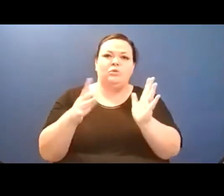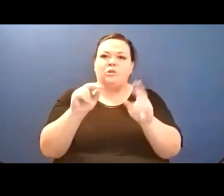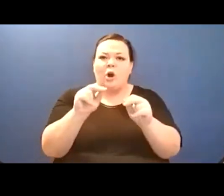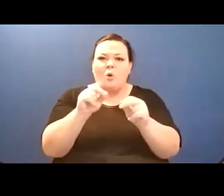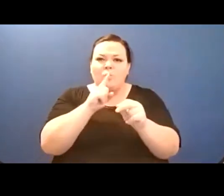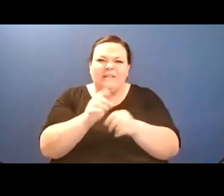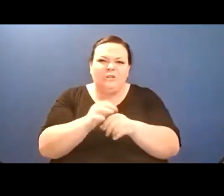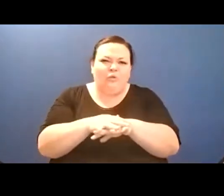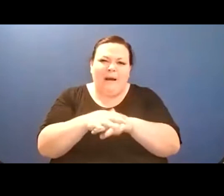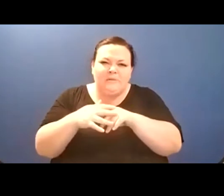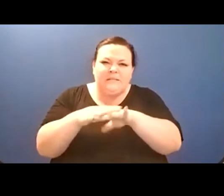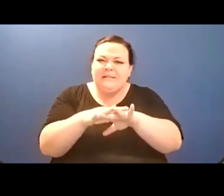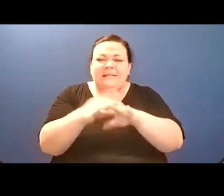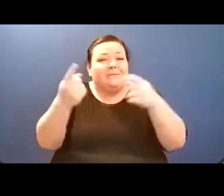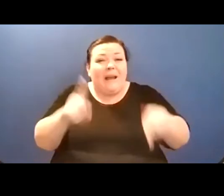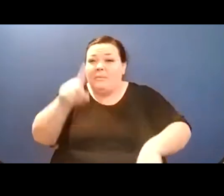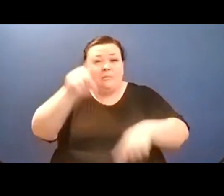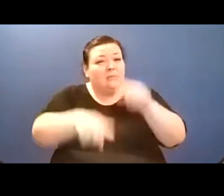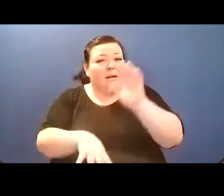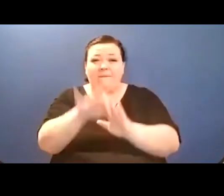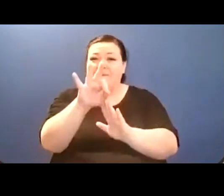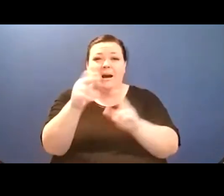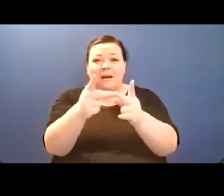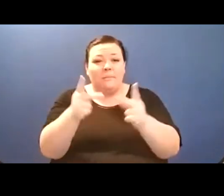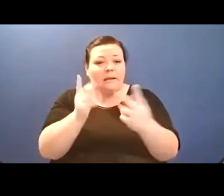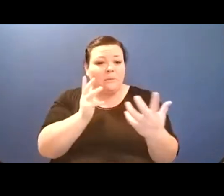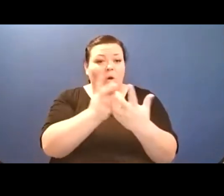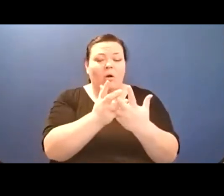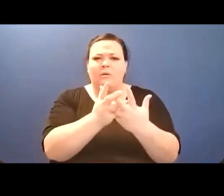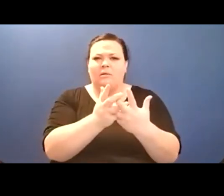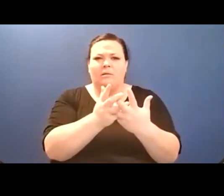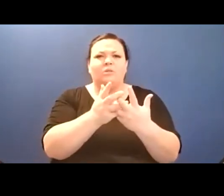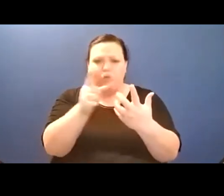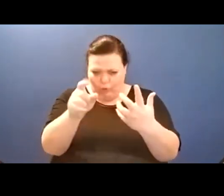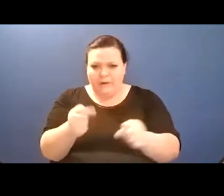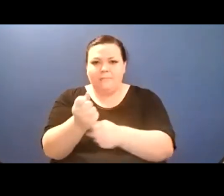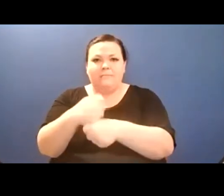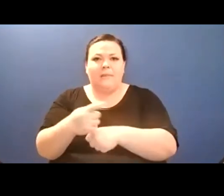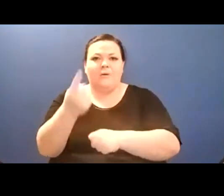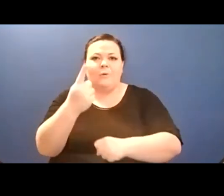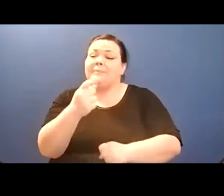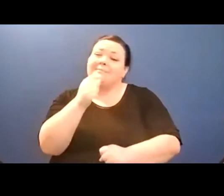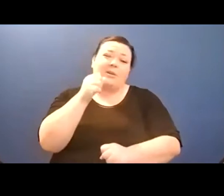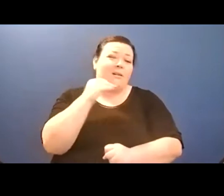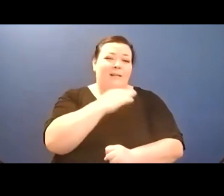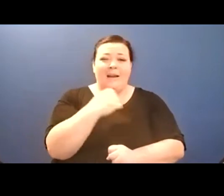and so many others hiding in plain sight. You will learn to spin your magic with theirs and you will,